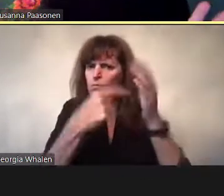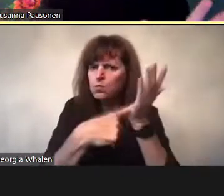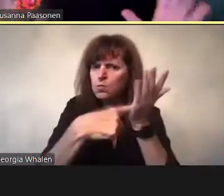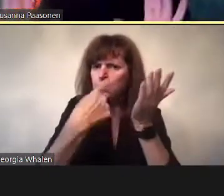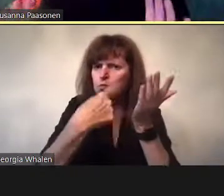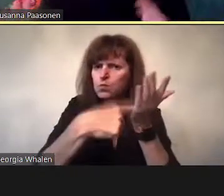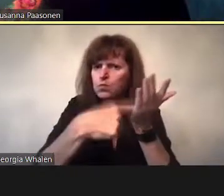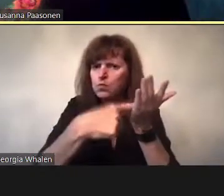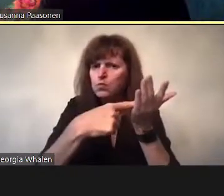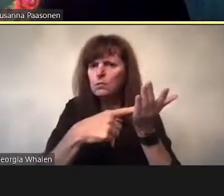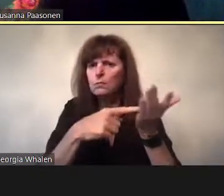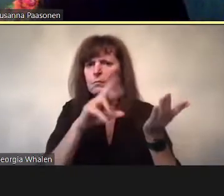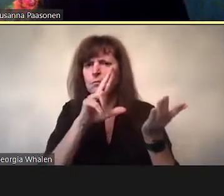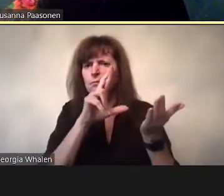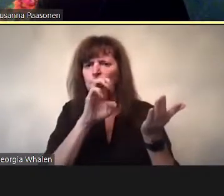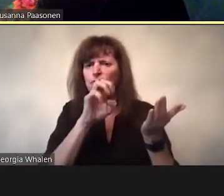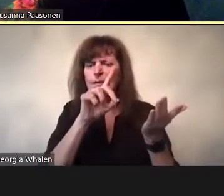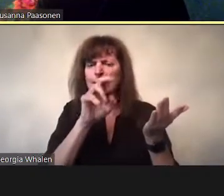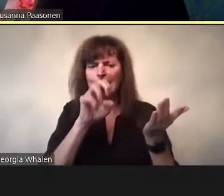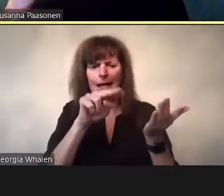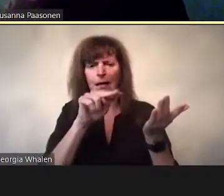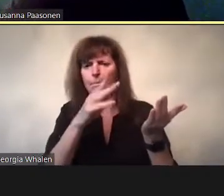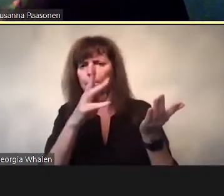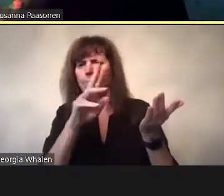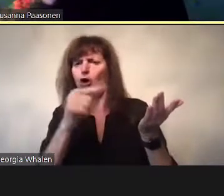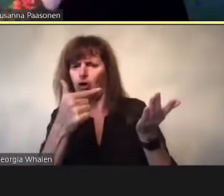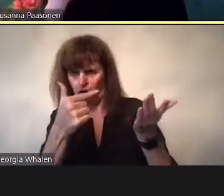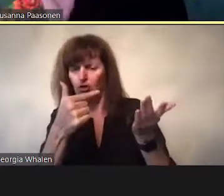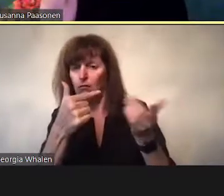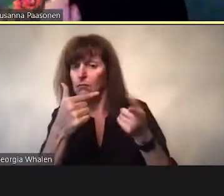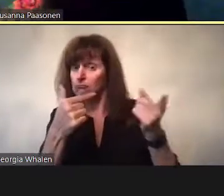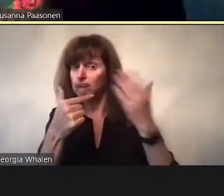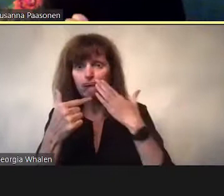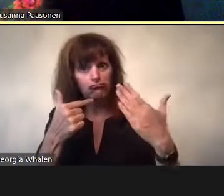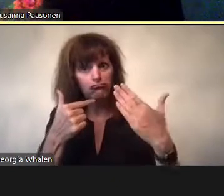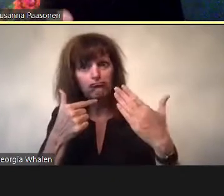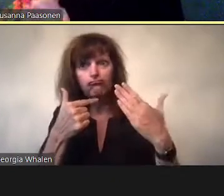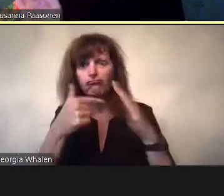this is an ongoing discussion and there is a special forum forthcoming in the journal of porn studies